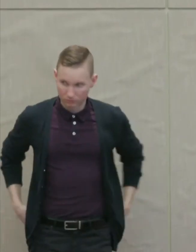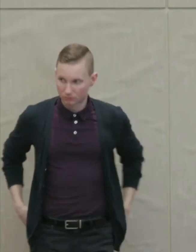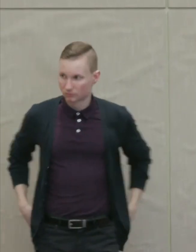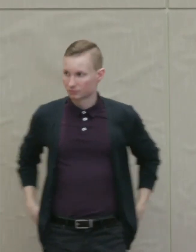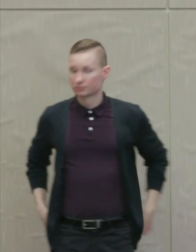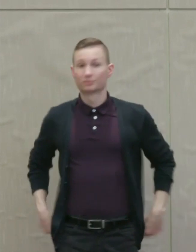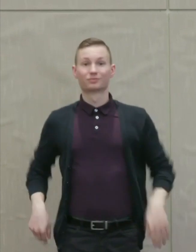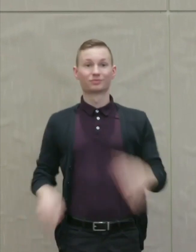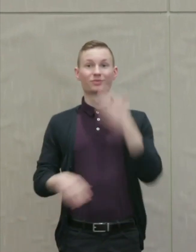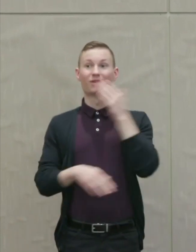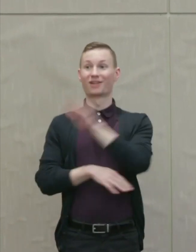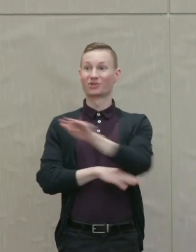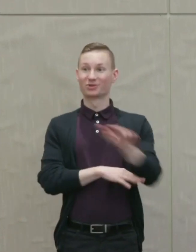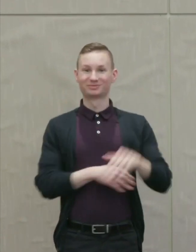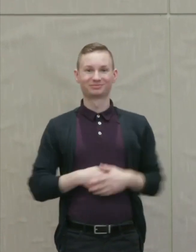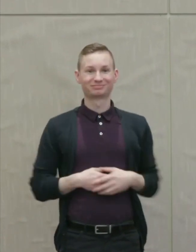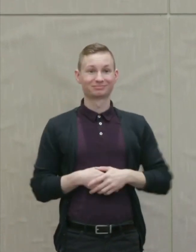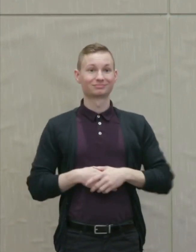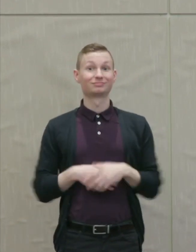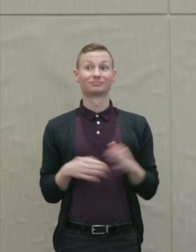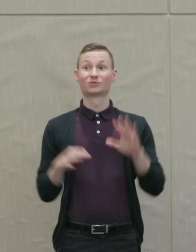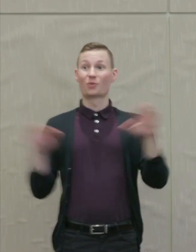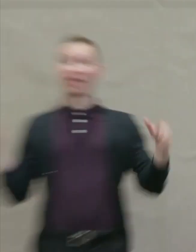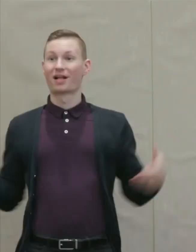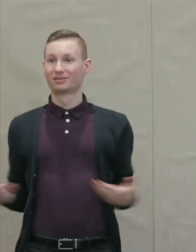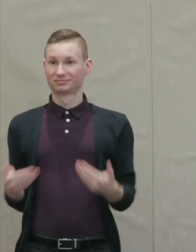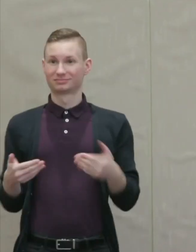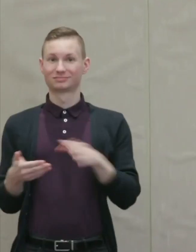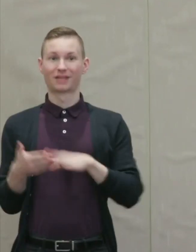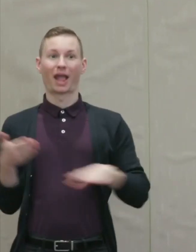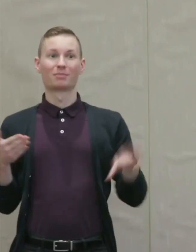Susan Poser: Good afternoon and welcome to the Campus Conversation.